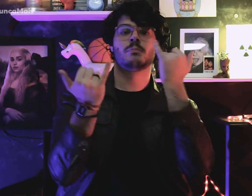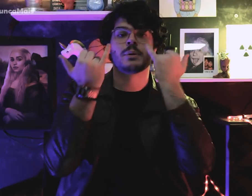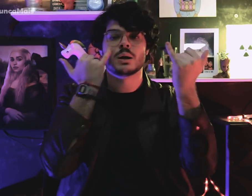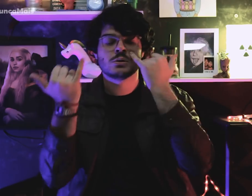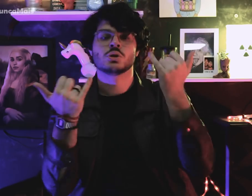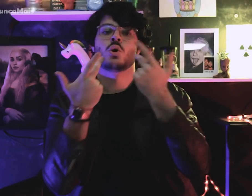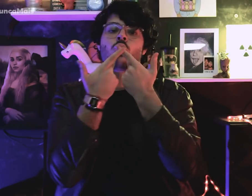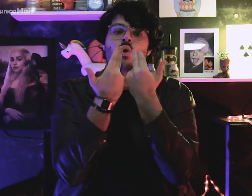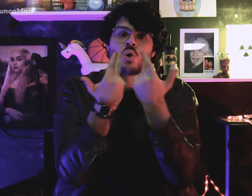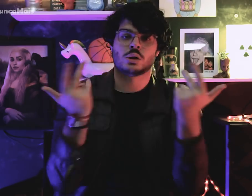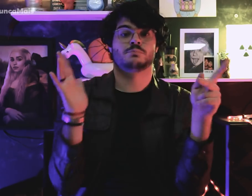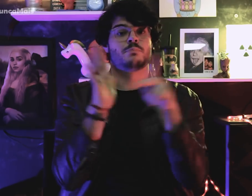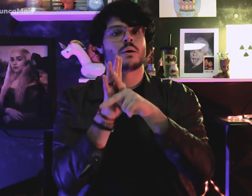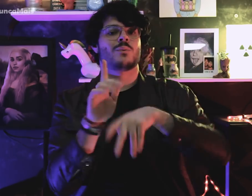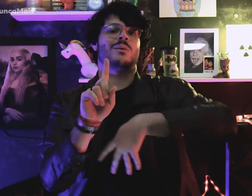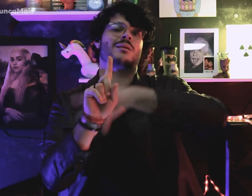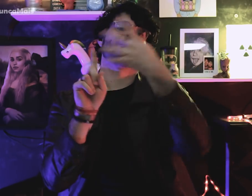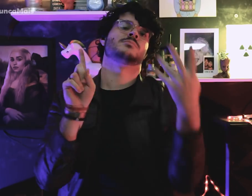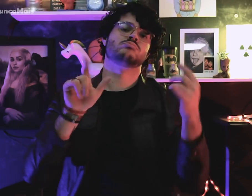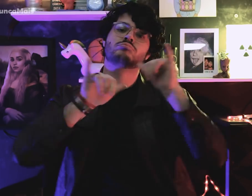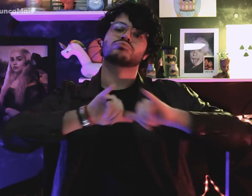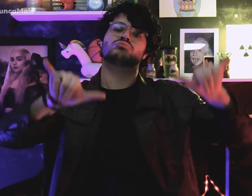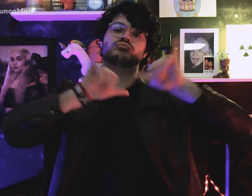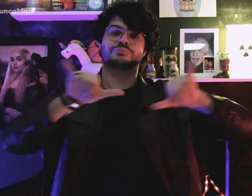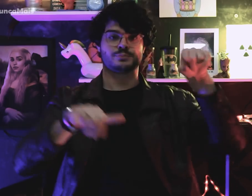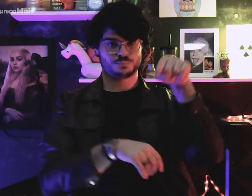além de notícias e informações LGBT.